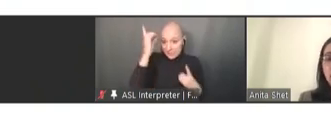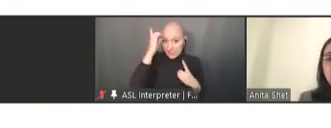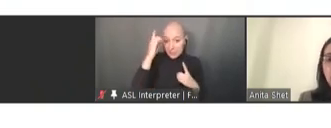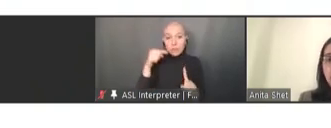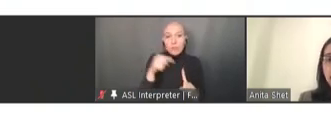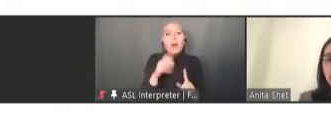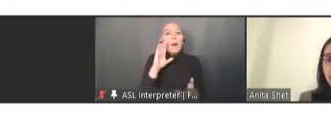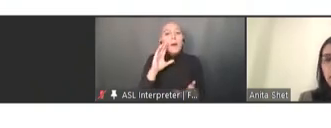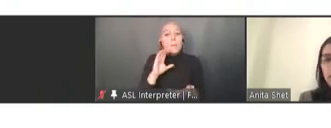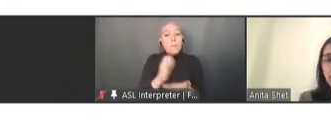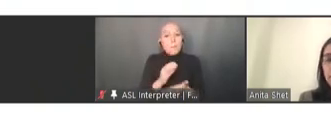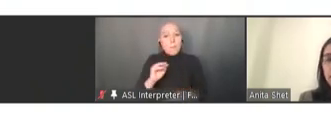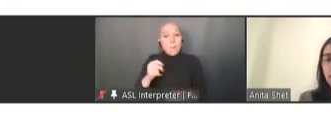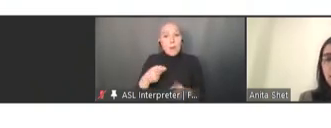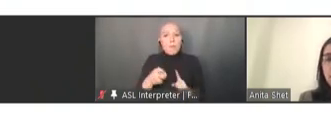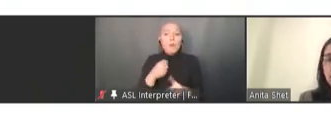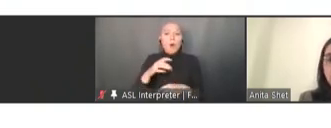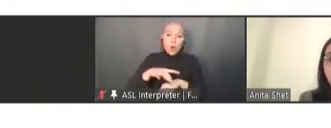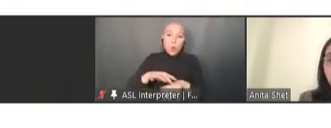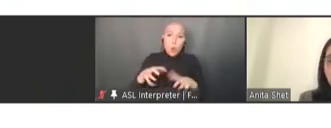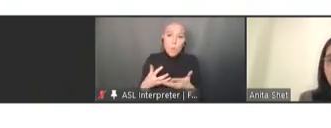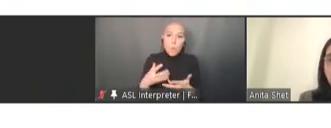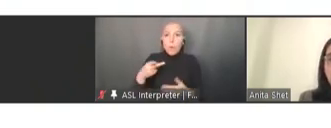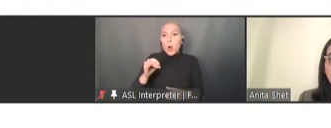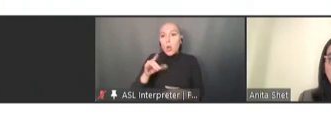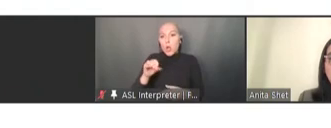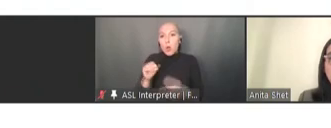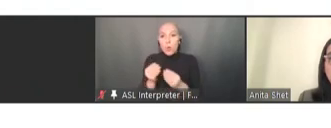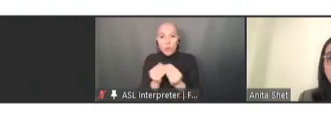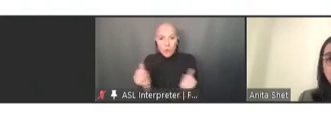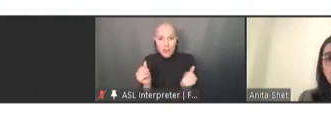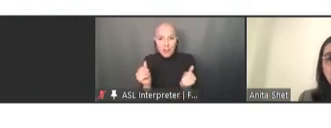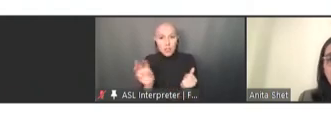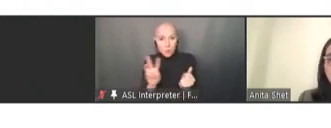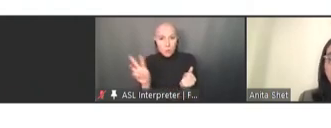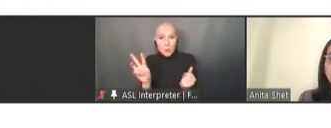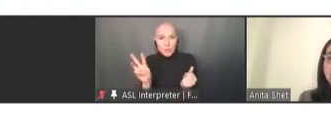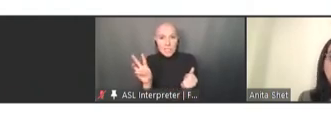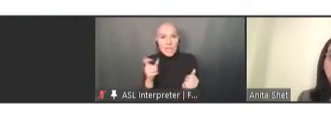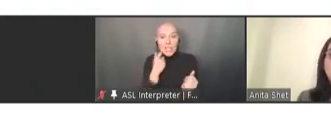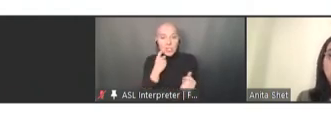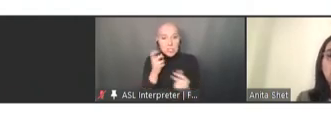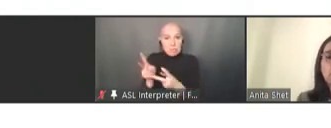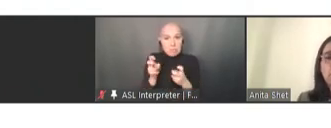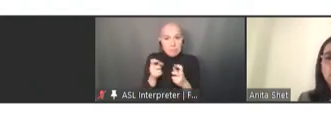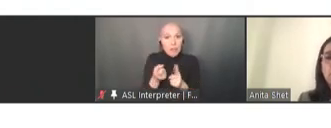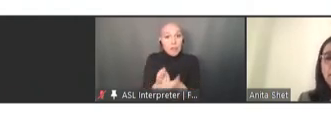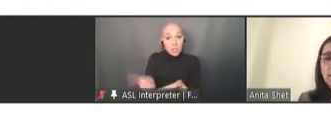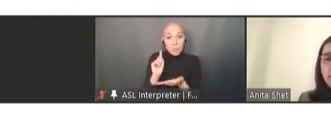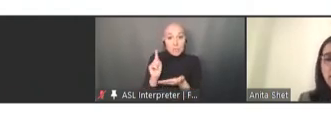website that was updated just last week. There are two countries endemic for polio: Pakistan and